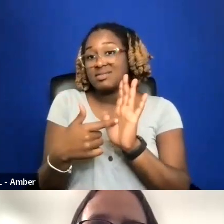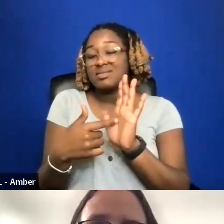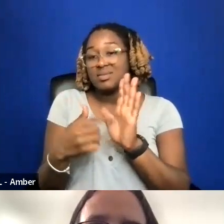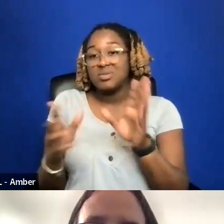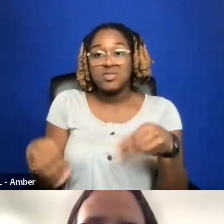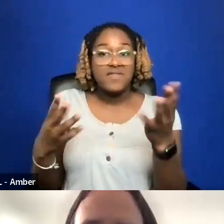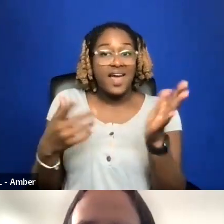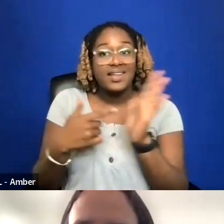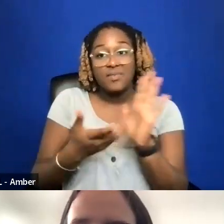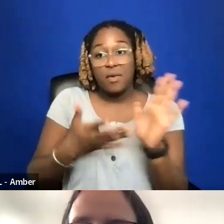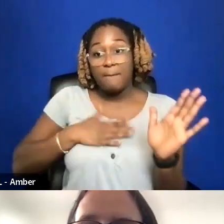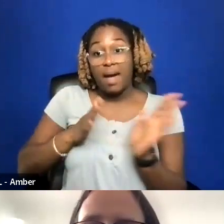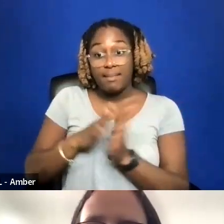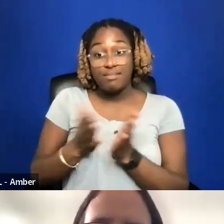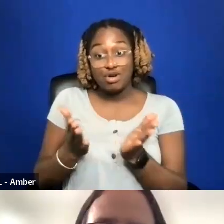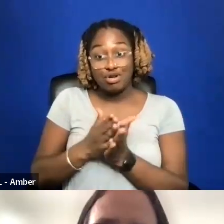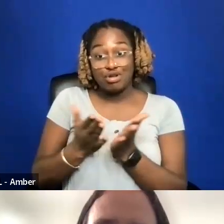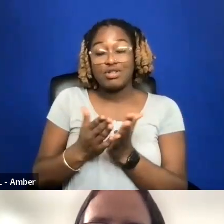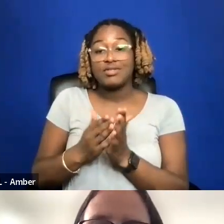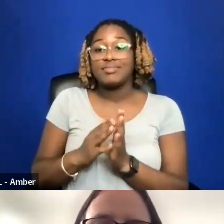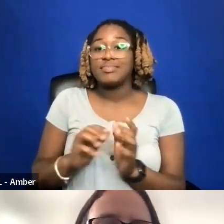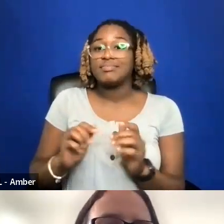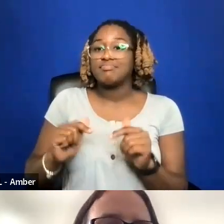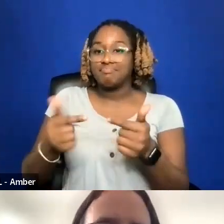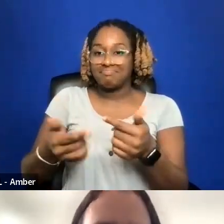SO MY BOOK I WAS GIVEN AN ADVANCE FOR.